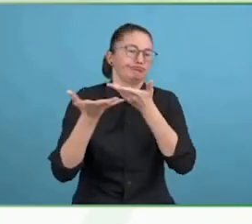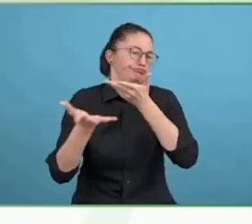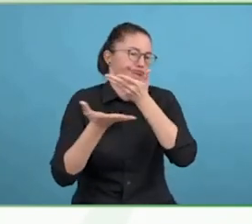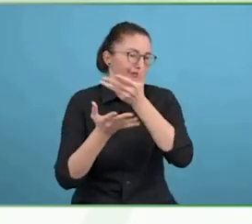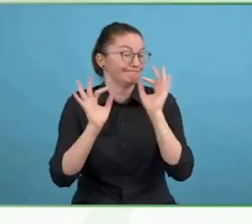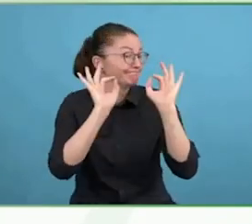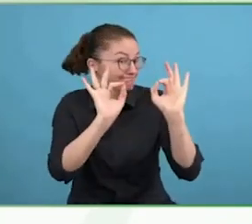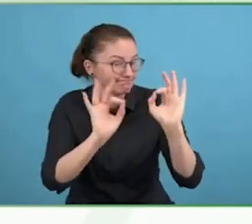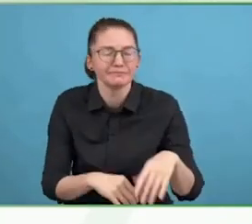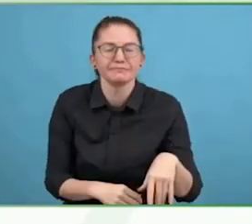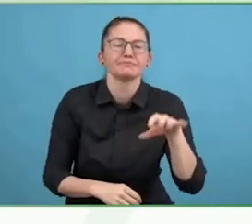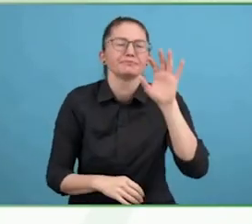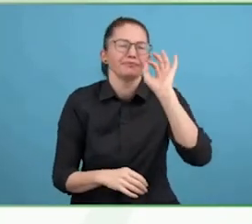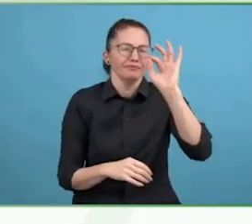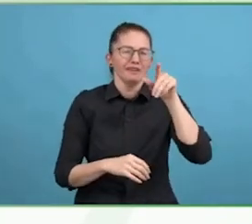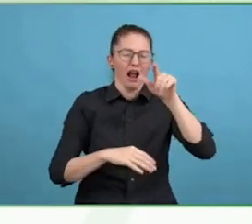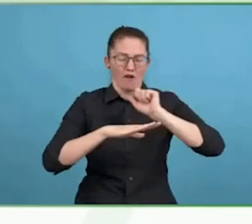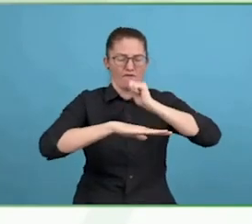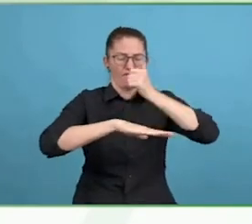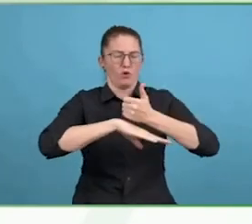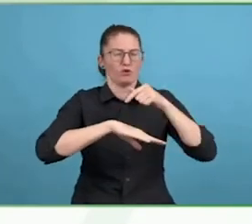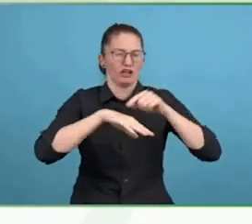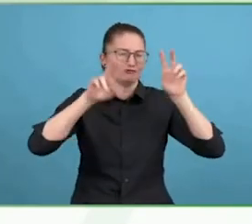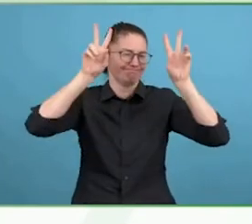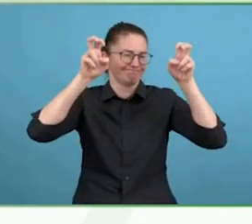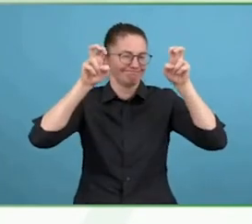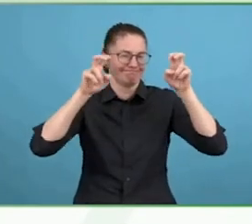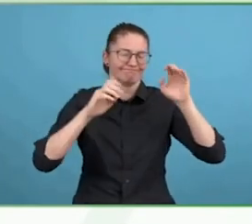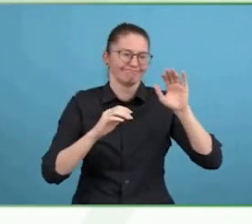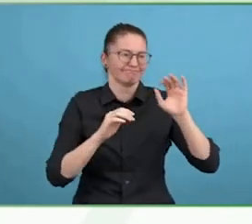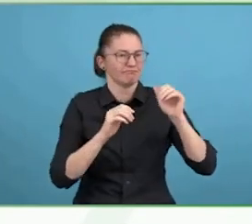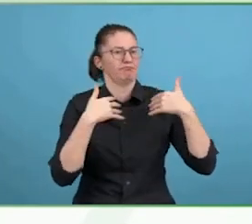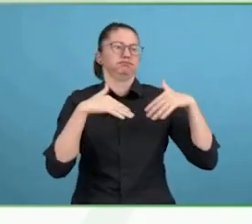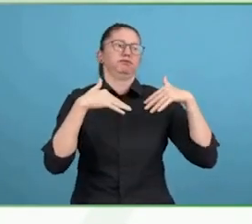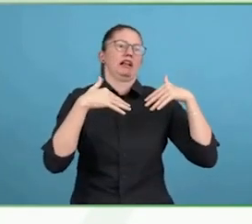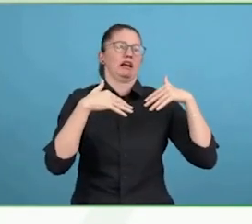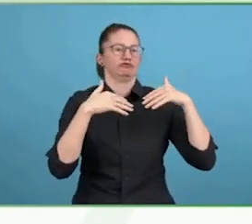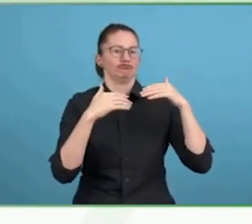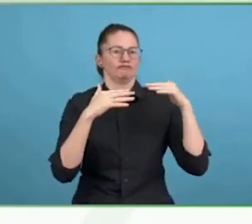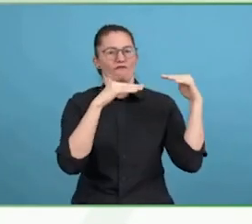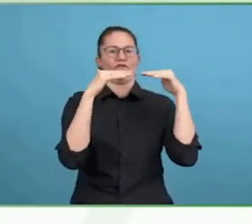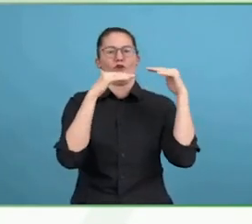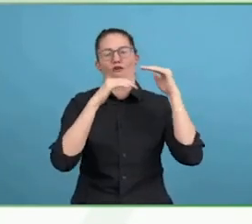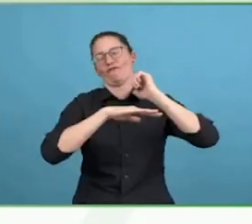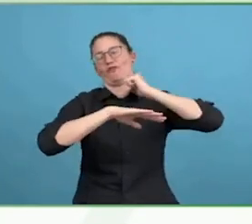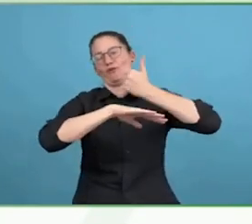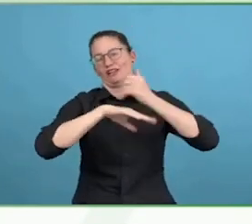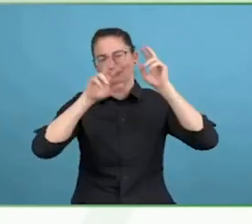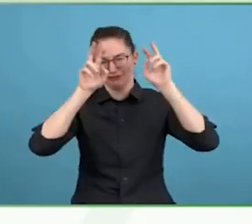We started by supporting Syrian refugees in Lebanon, some of the most vulnerable living with long-term disability.